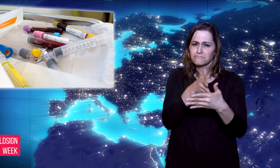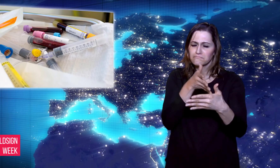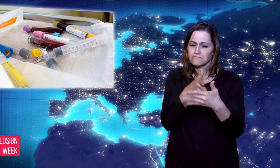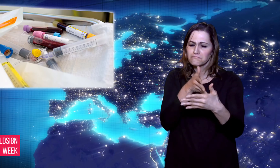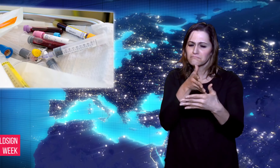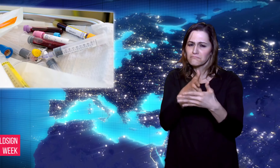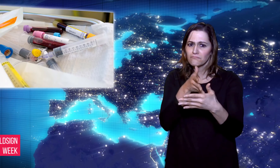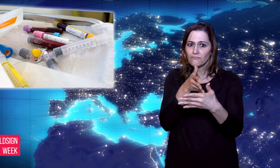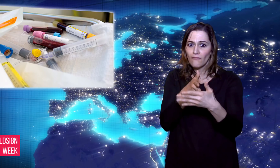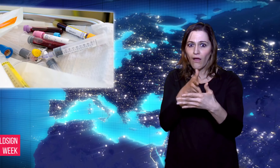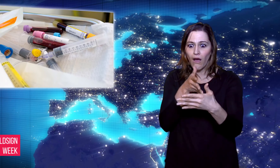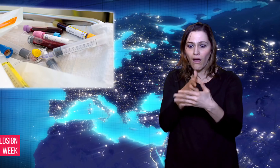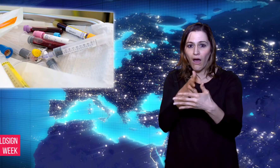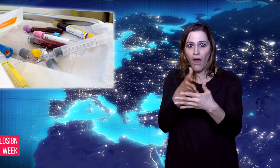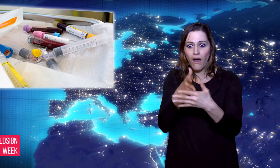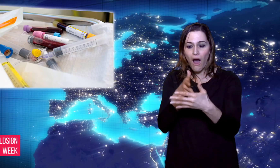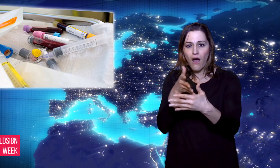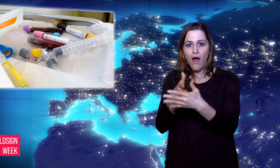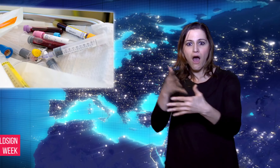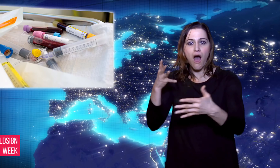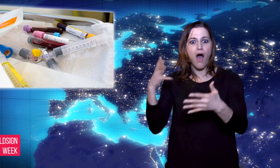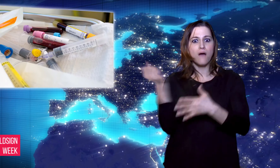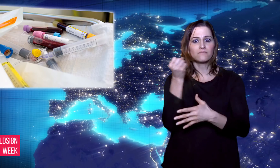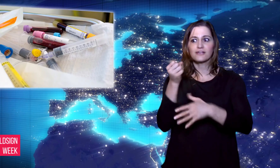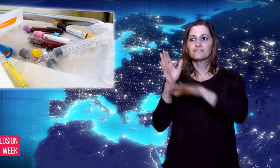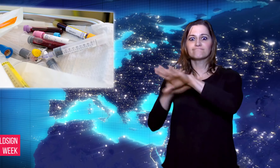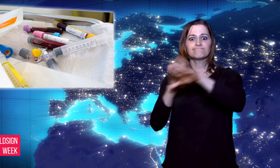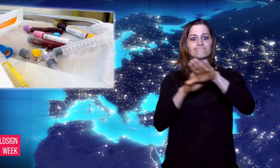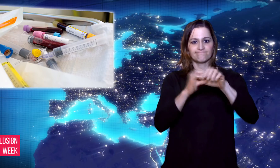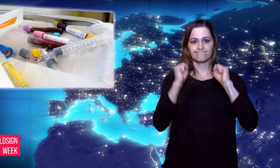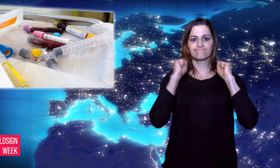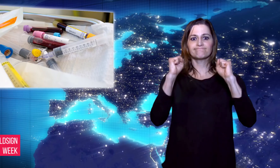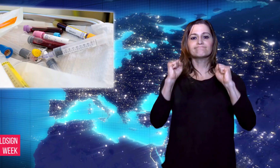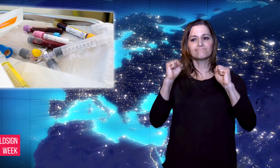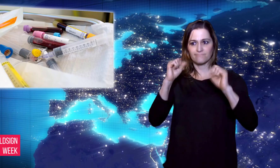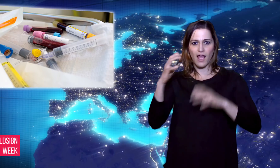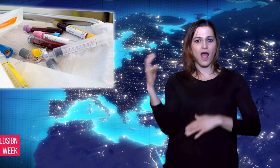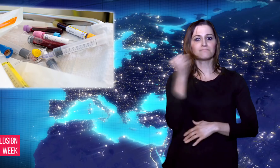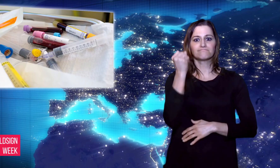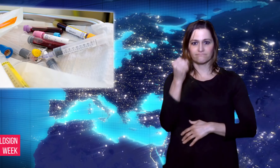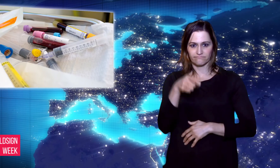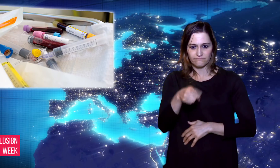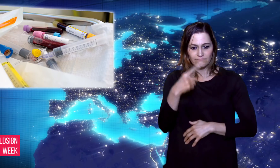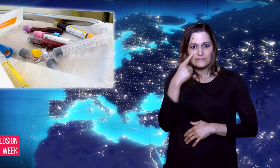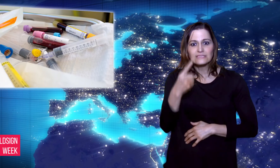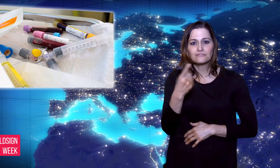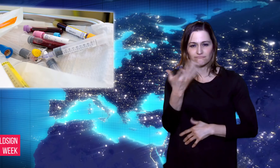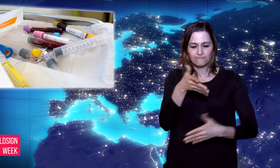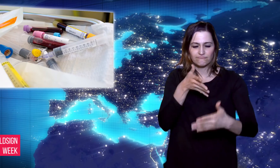biopsies. This finding and announcement